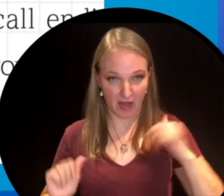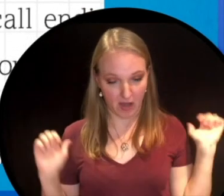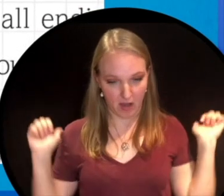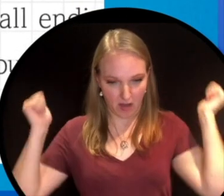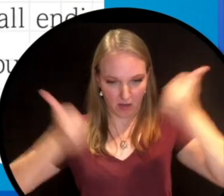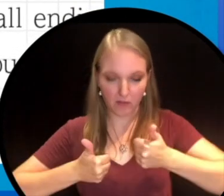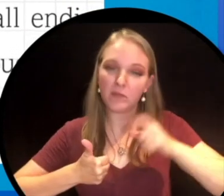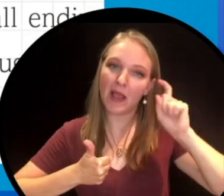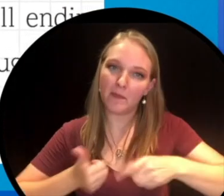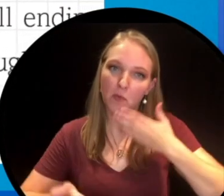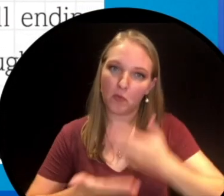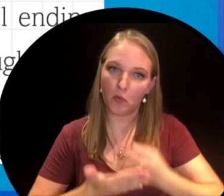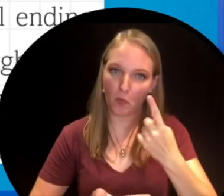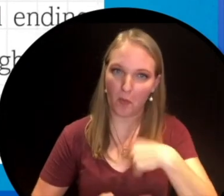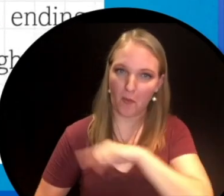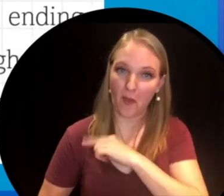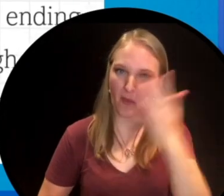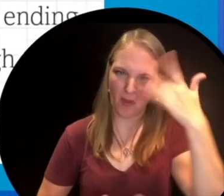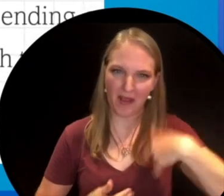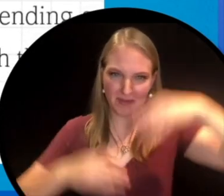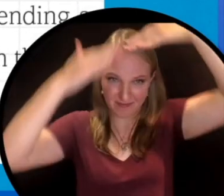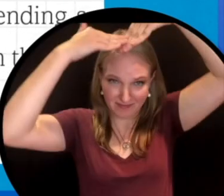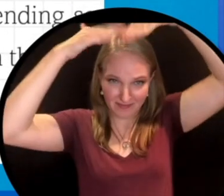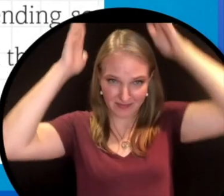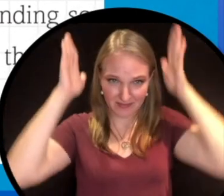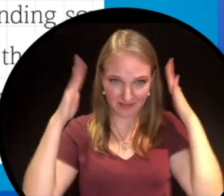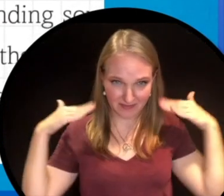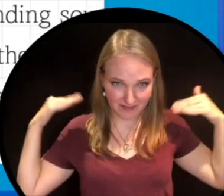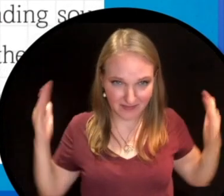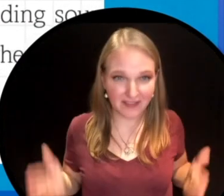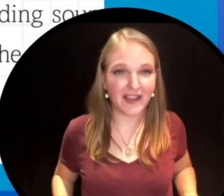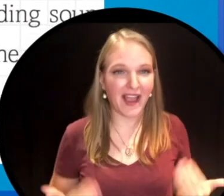So if I was wearing an invisibility cloak, a very very good one it would have to be because